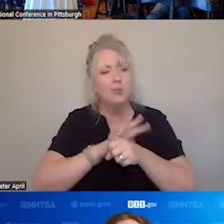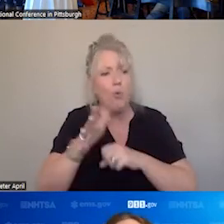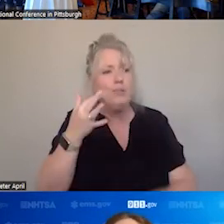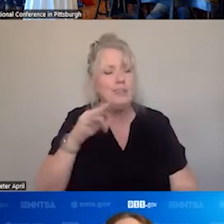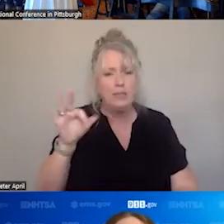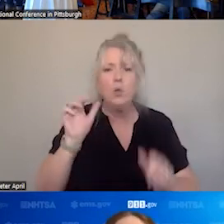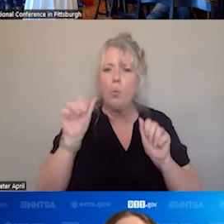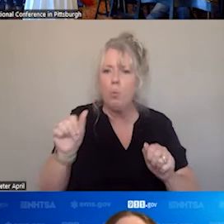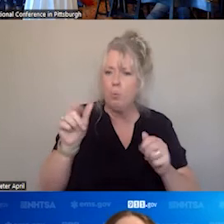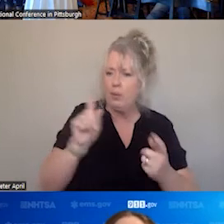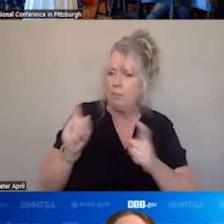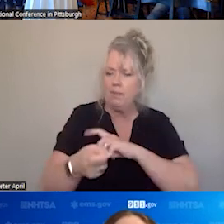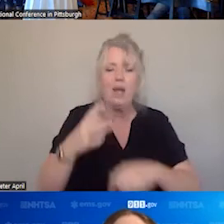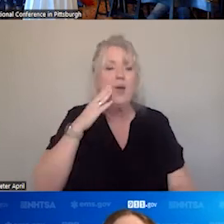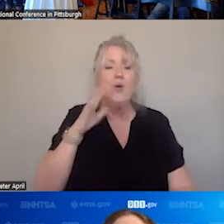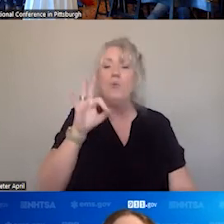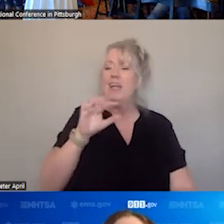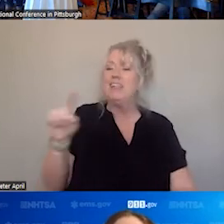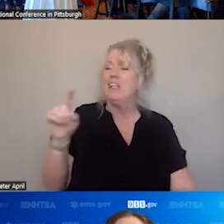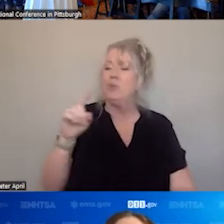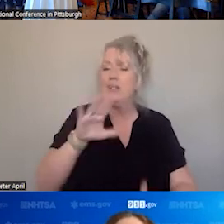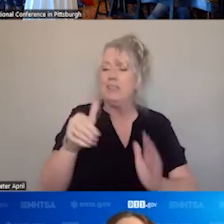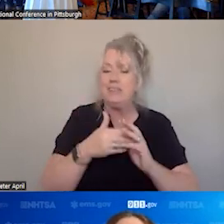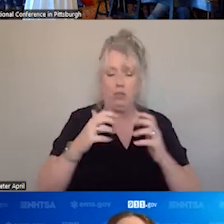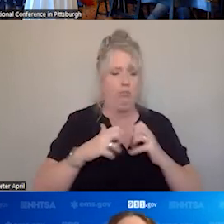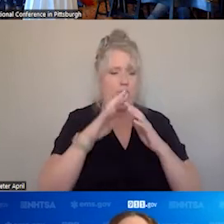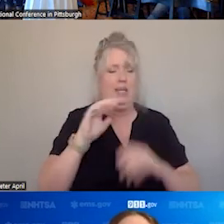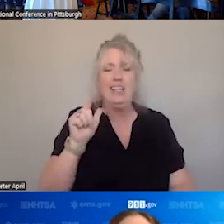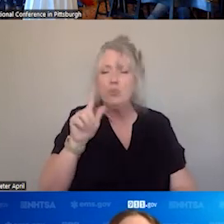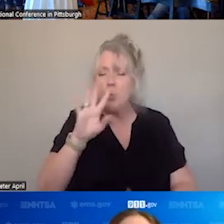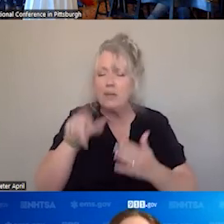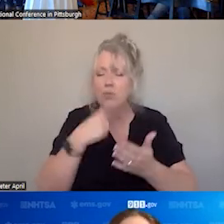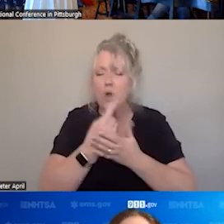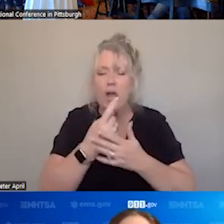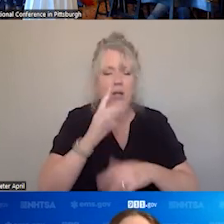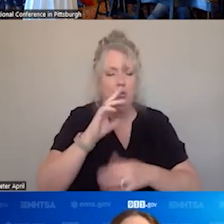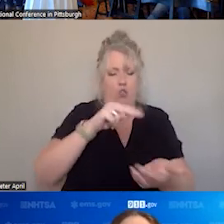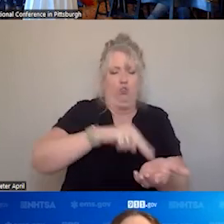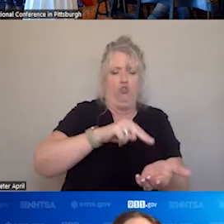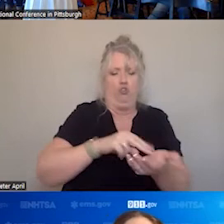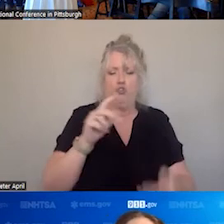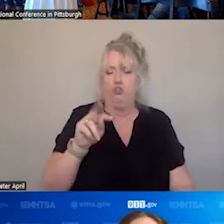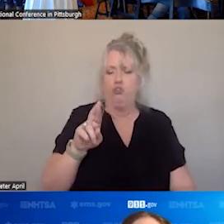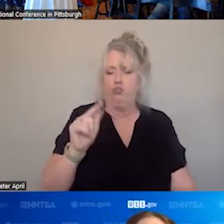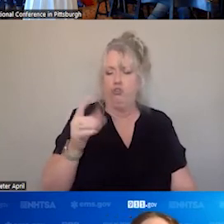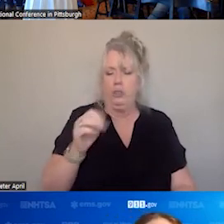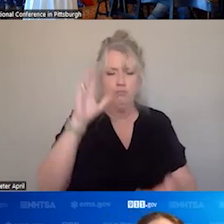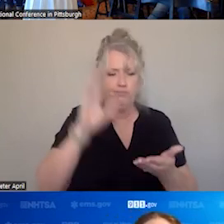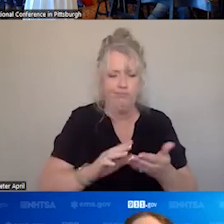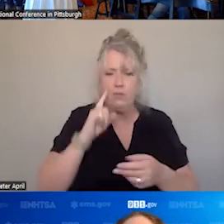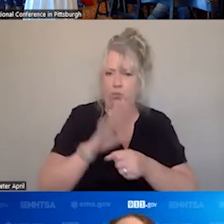WE HAD A 911 CENTER IN 24 HOURS, IMPLEMENT NURSE TRIAGE. TO REDUCE THE BURDEN OF COVID 19 PATIENTS,